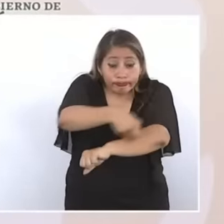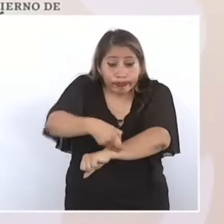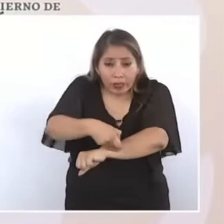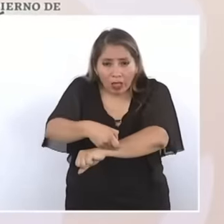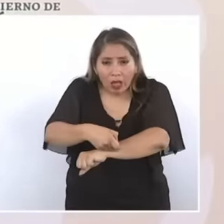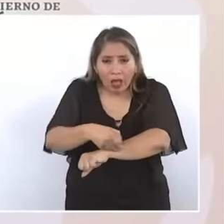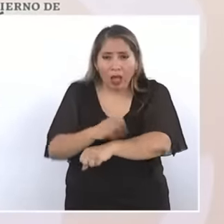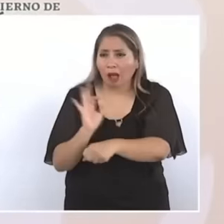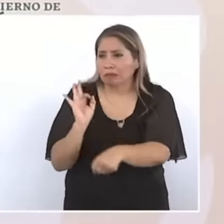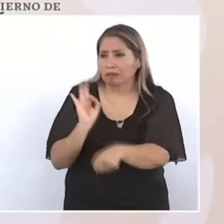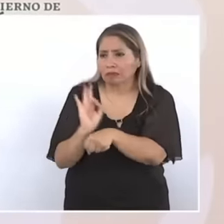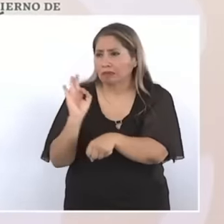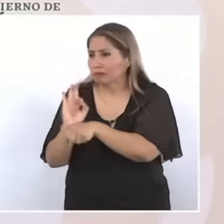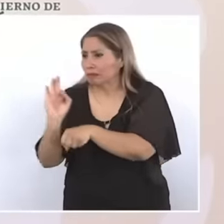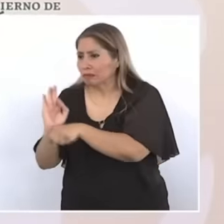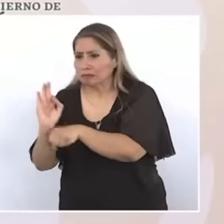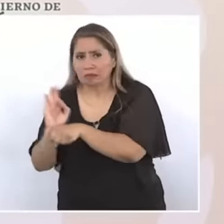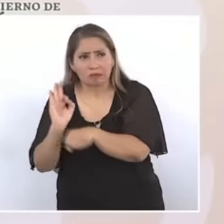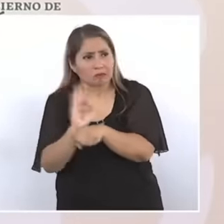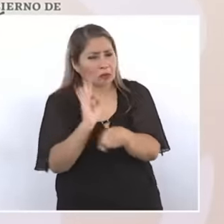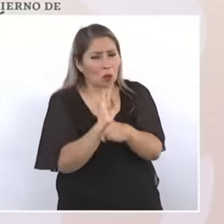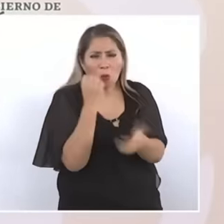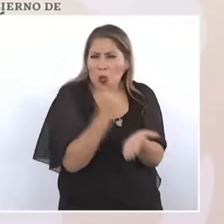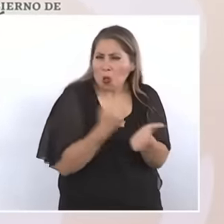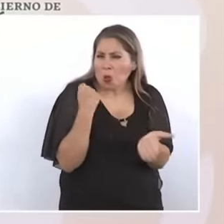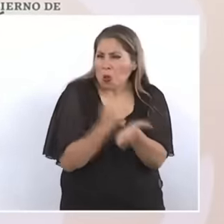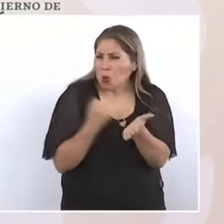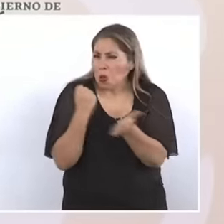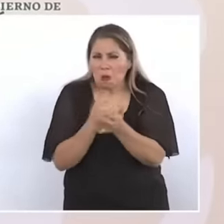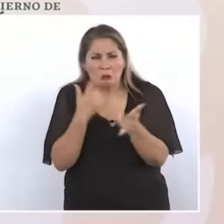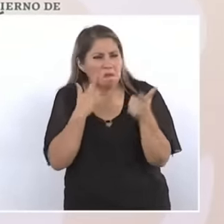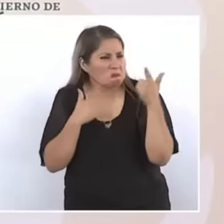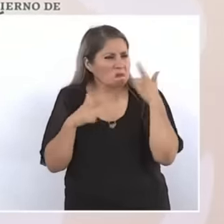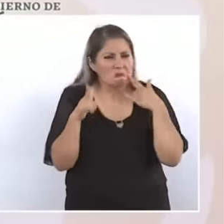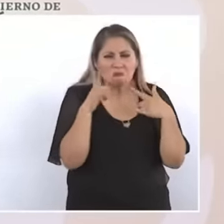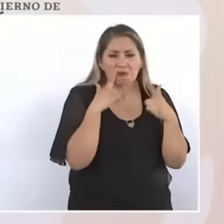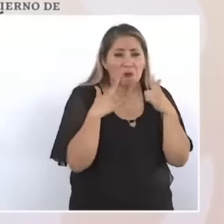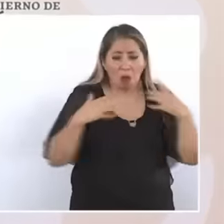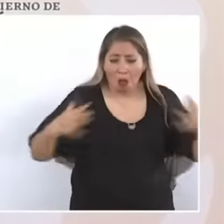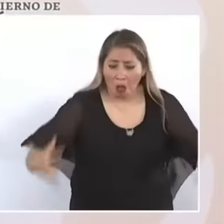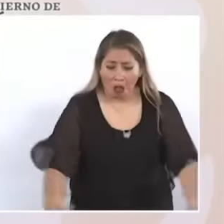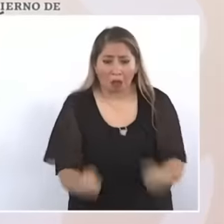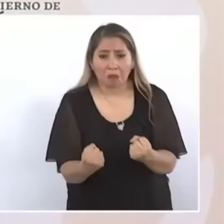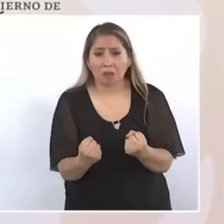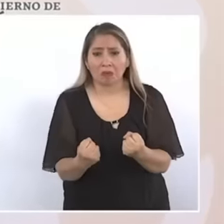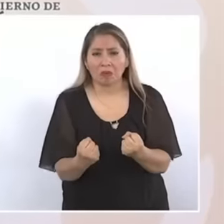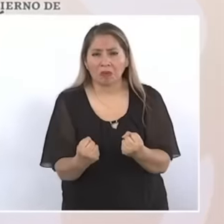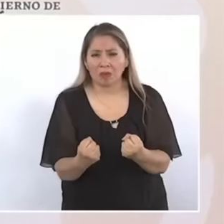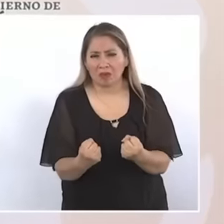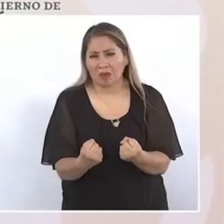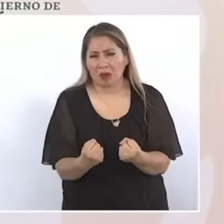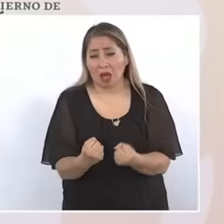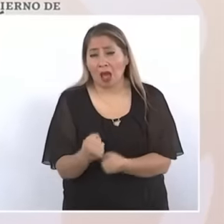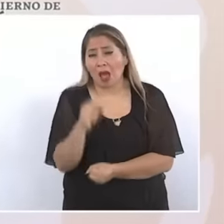for your loved ones. And for justice it is obviously up to the prosecutor's offices to